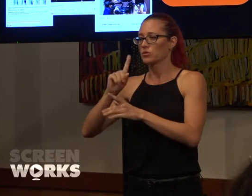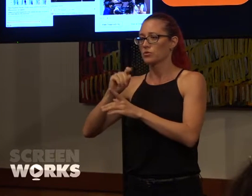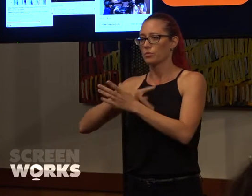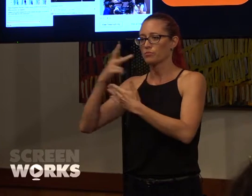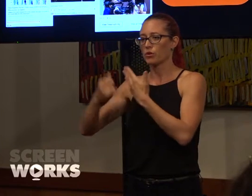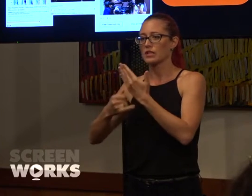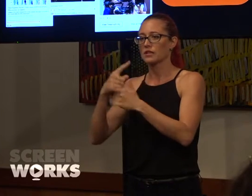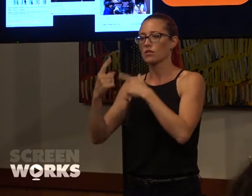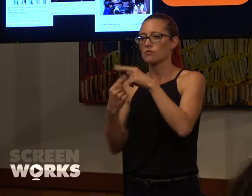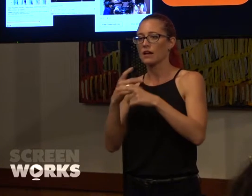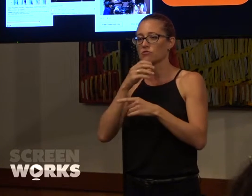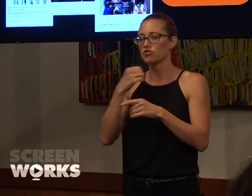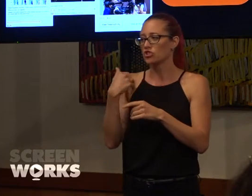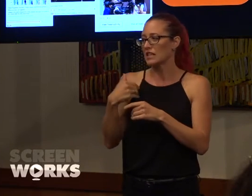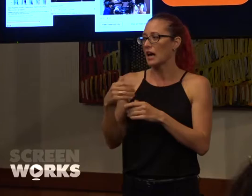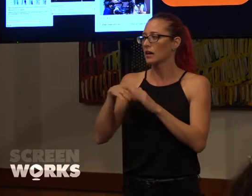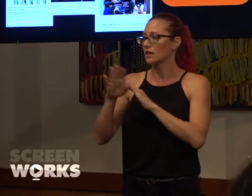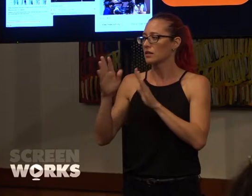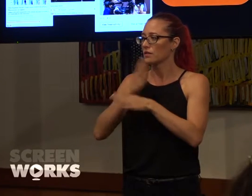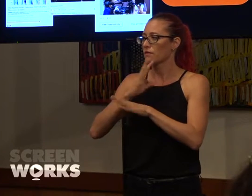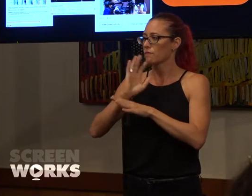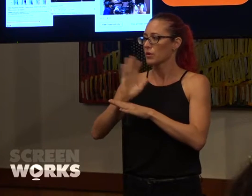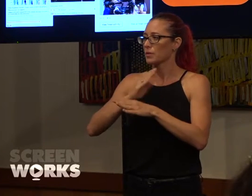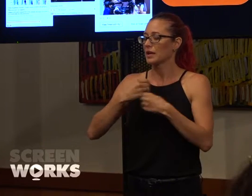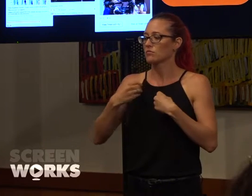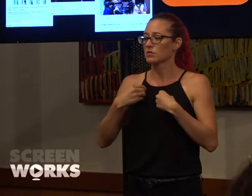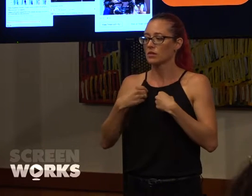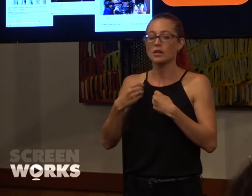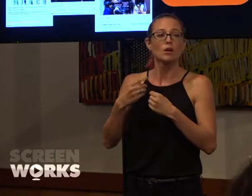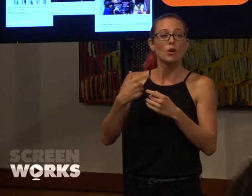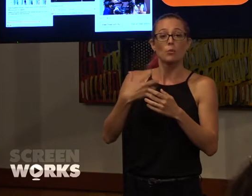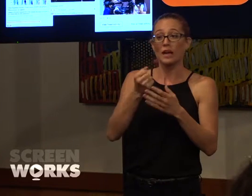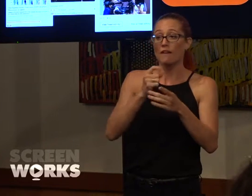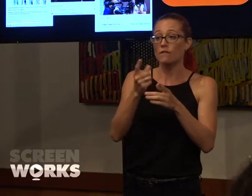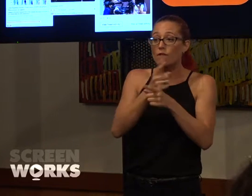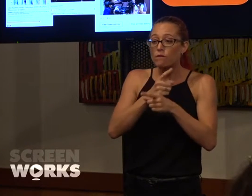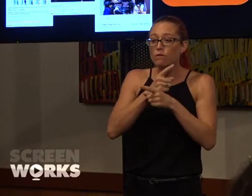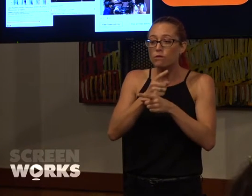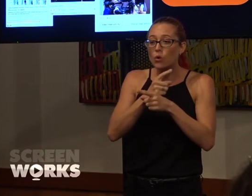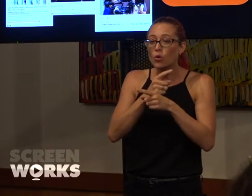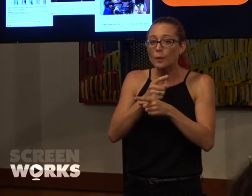the industry. We work with partners to hold industry forums with women who have cracked the celluloid ceiling and our